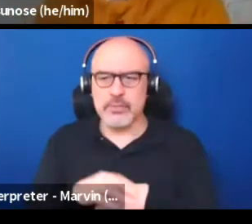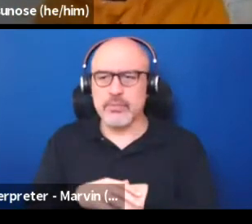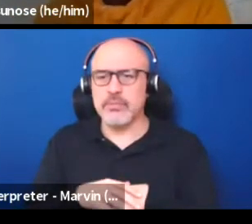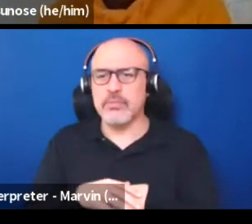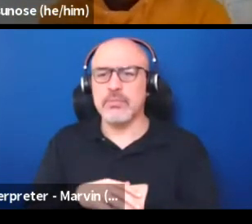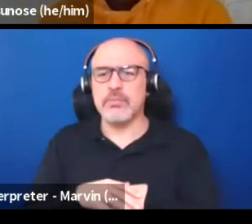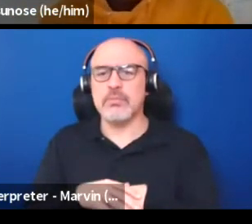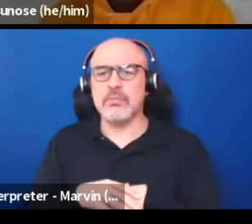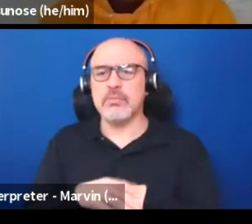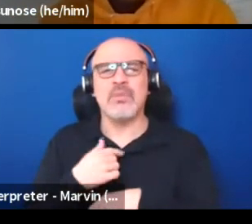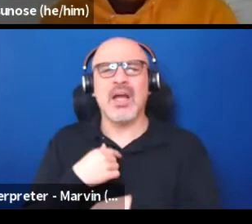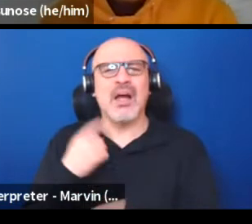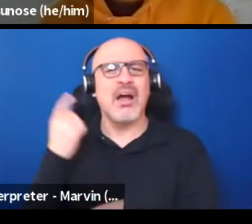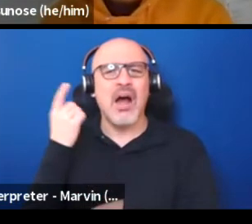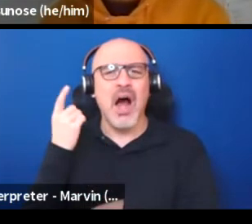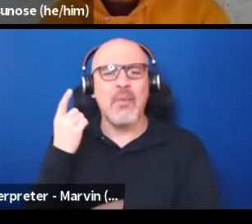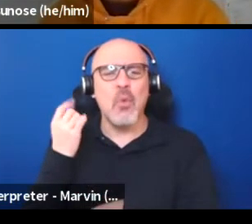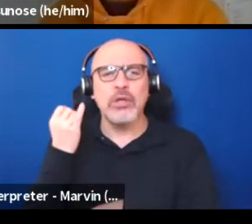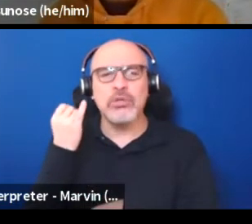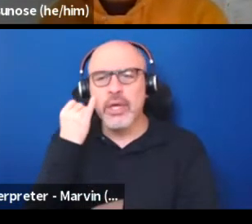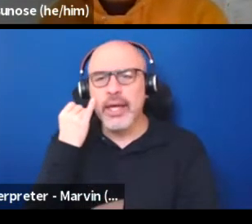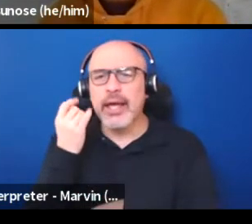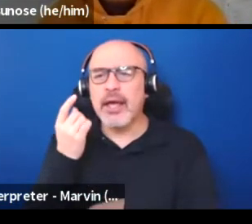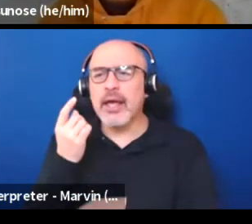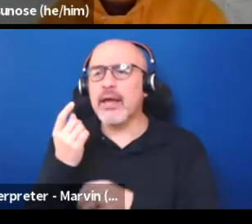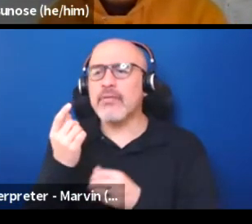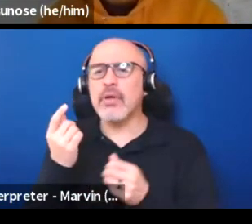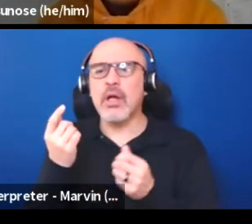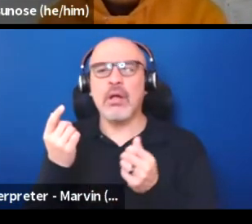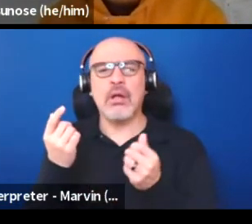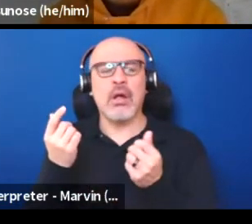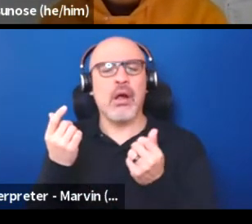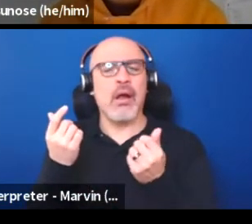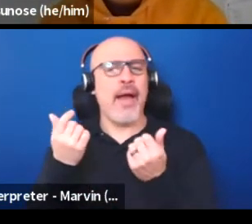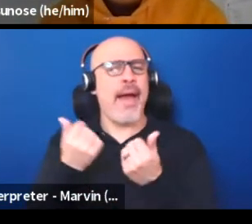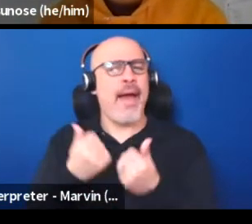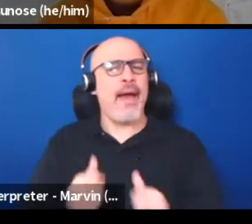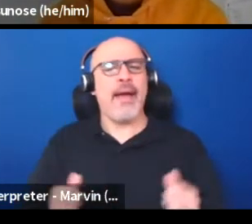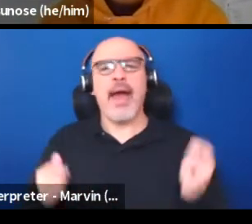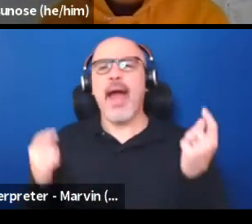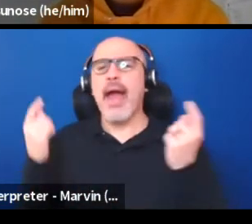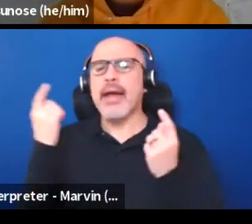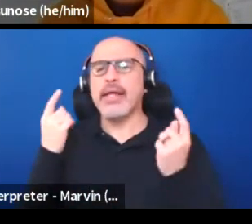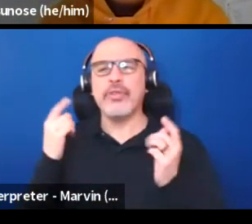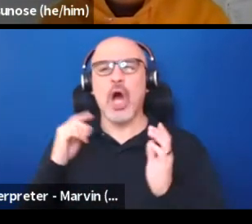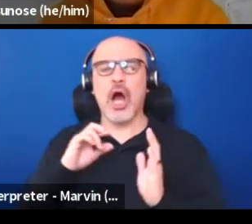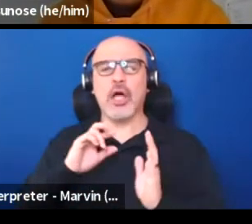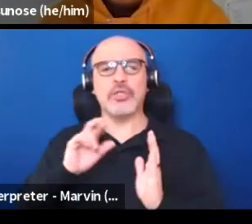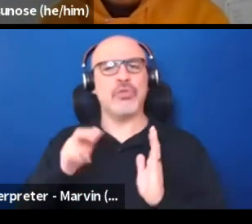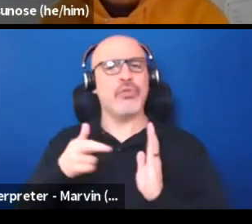I was wondering if you have any thoughts of what the role of an artist should be